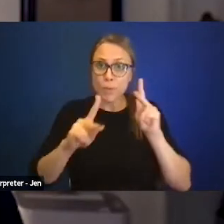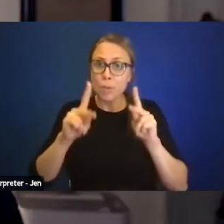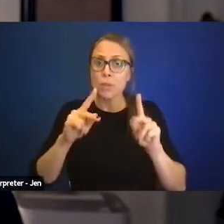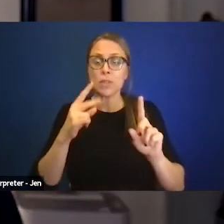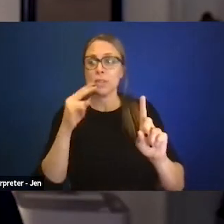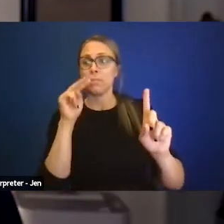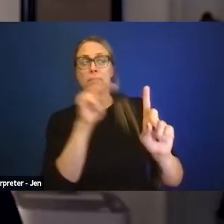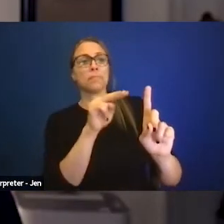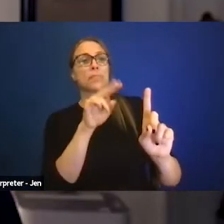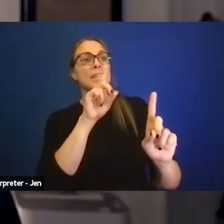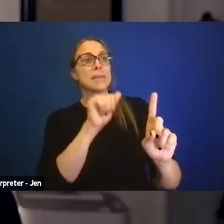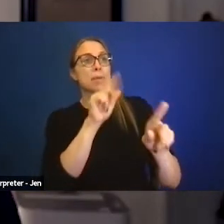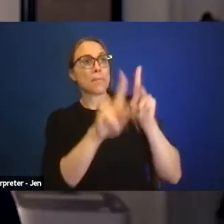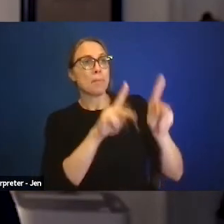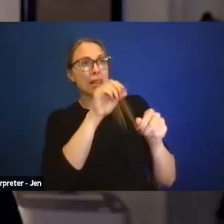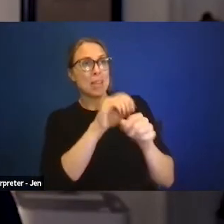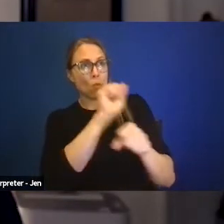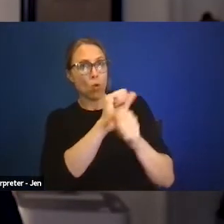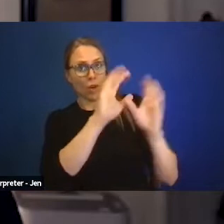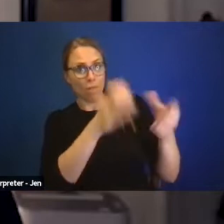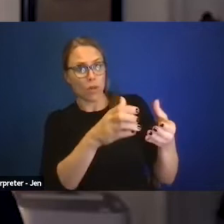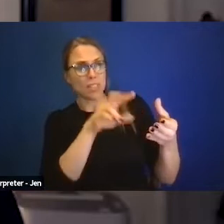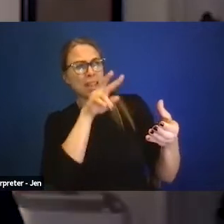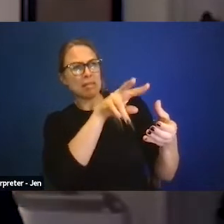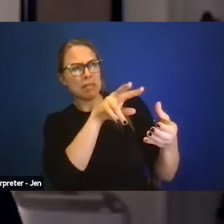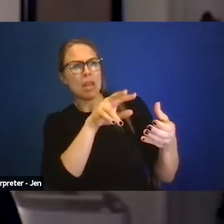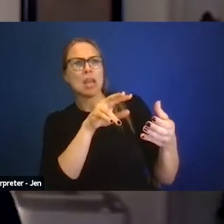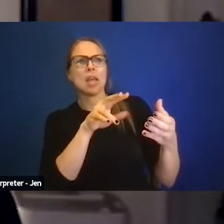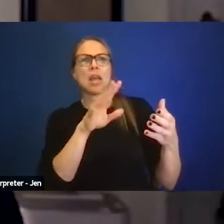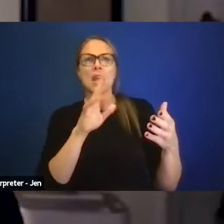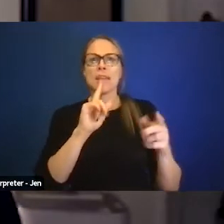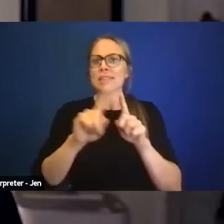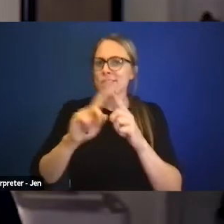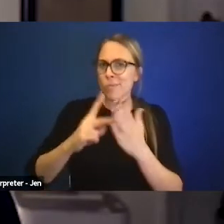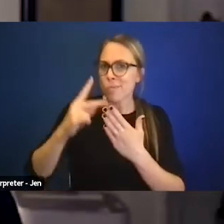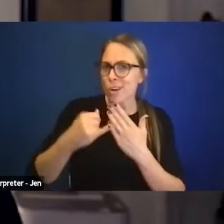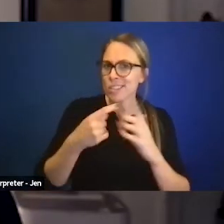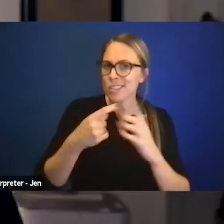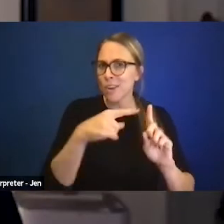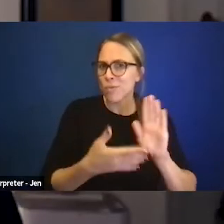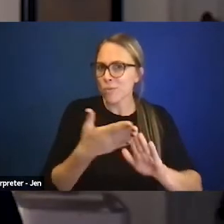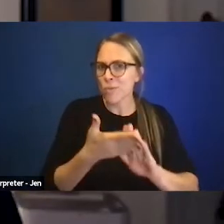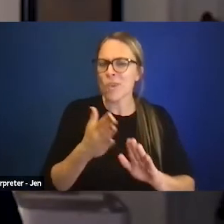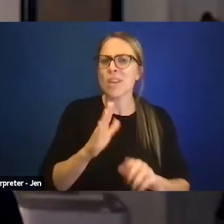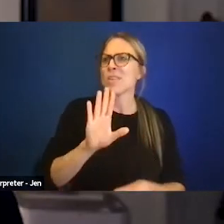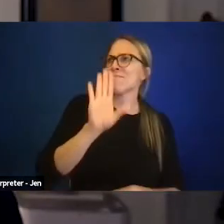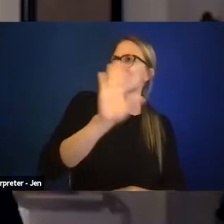both in the workforce and with projects that you're running, what are experiences that people have?